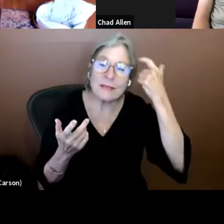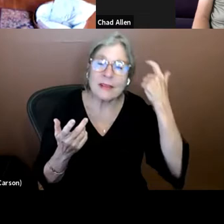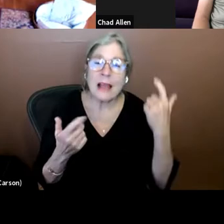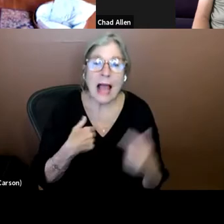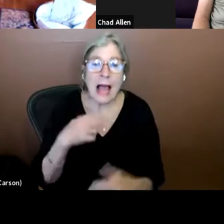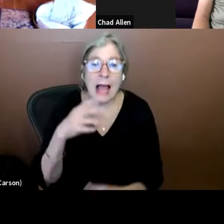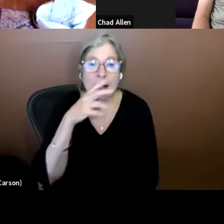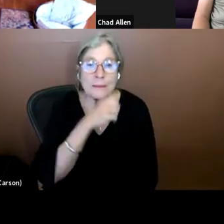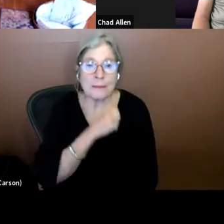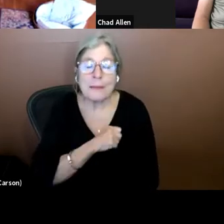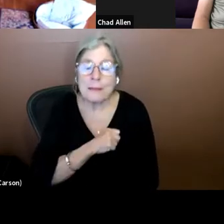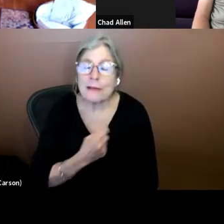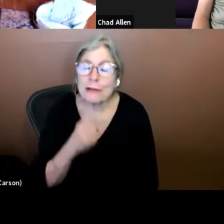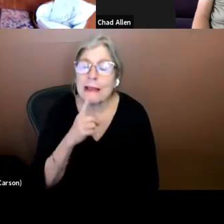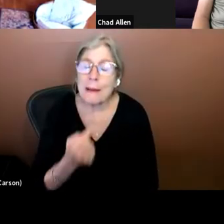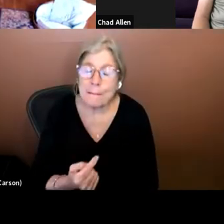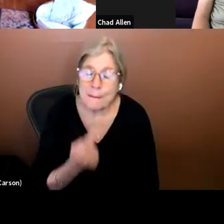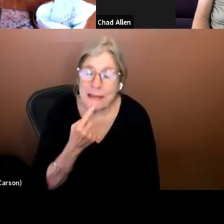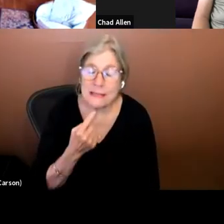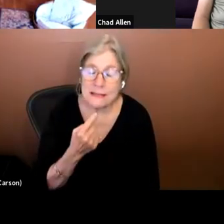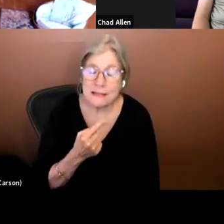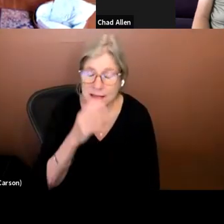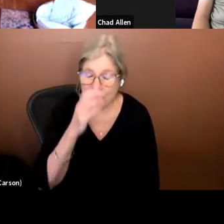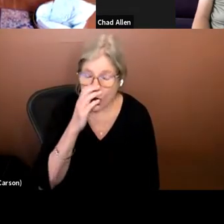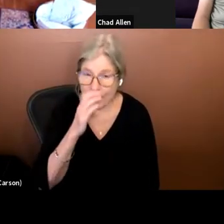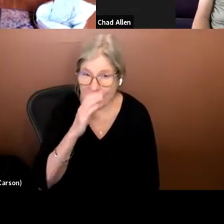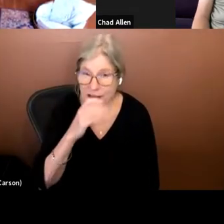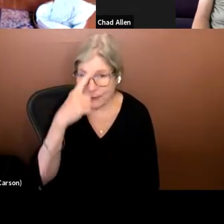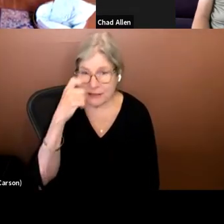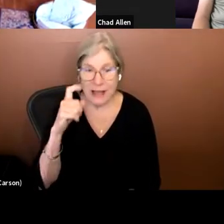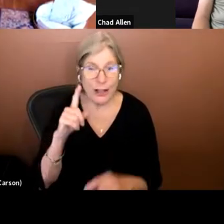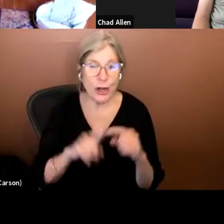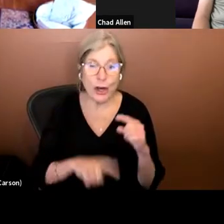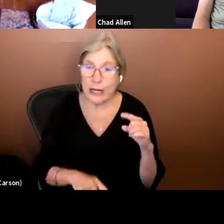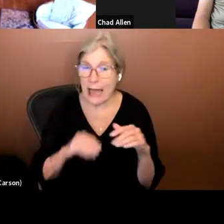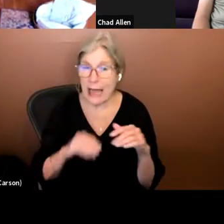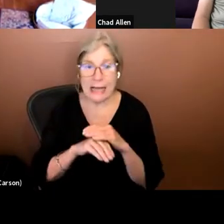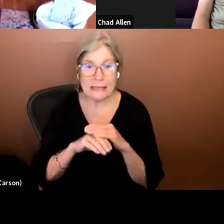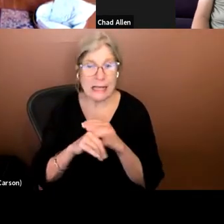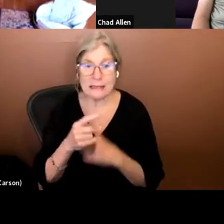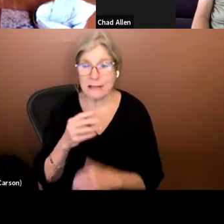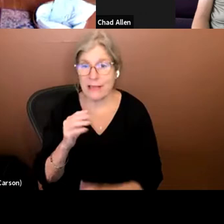comics very much because I wasn't able to access them and there was a lot